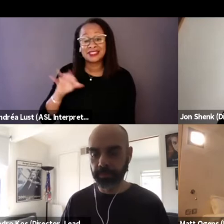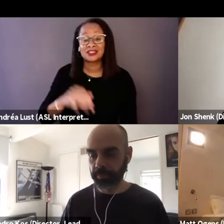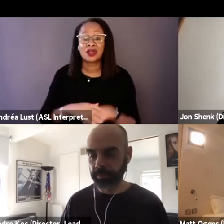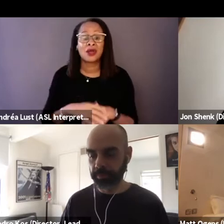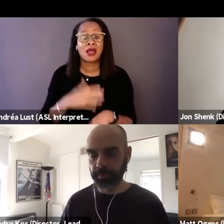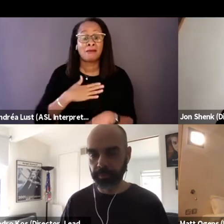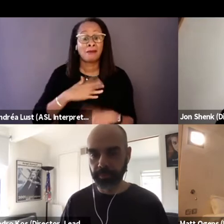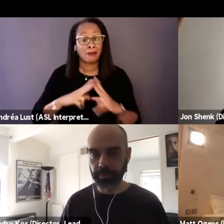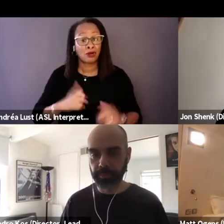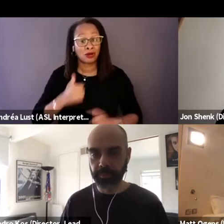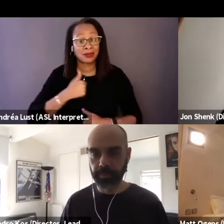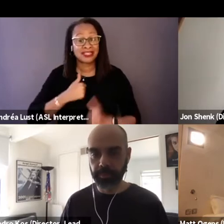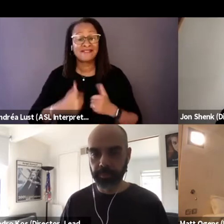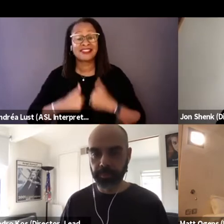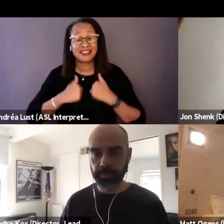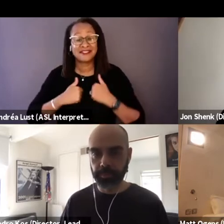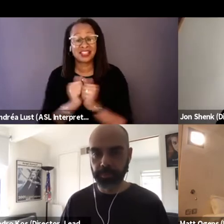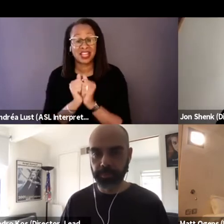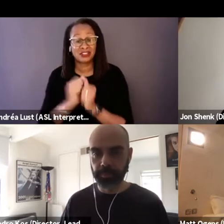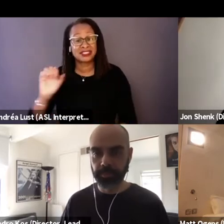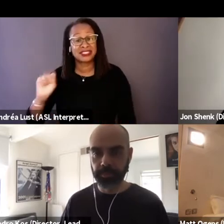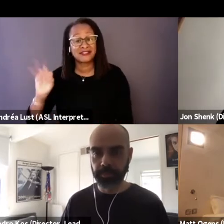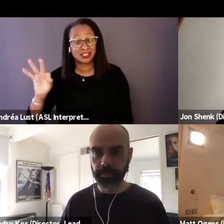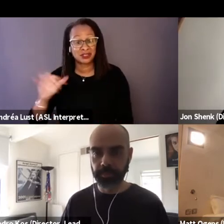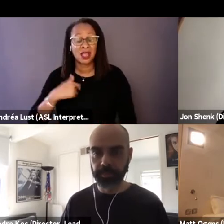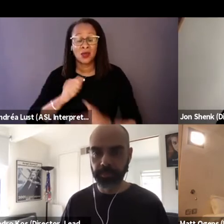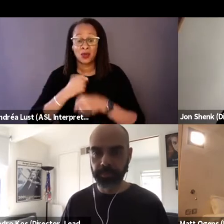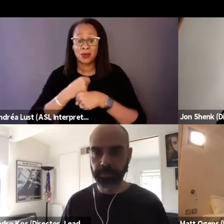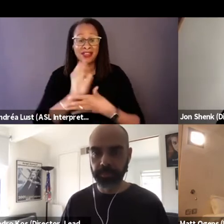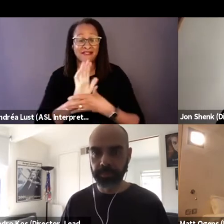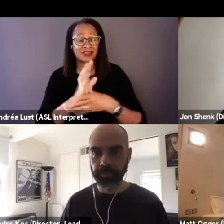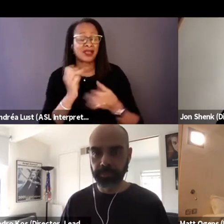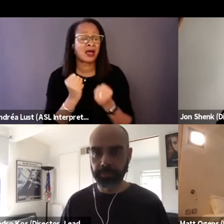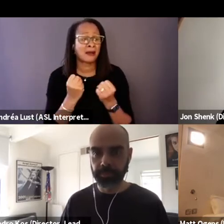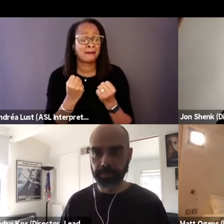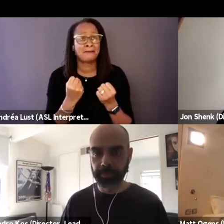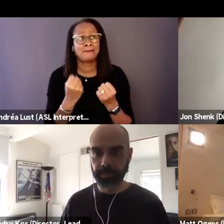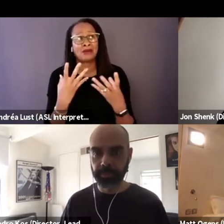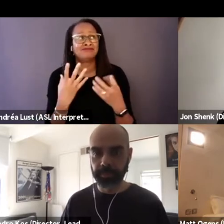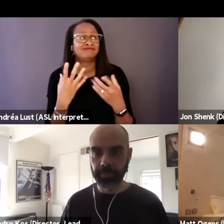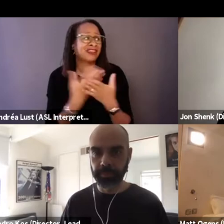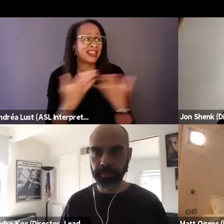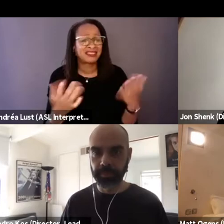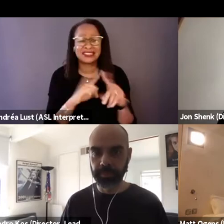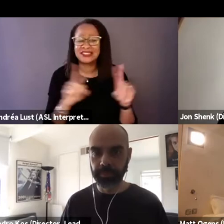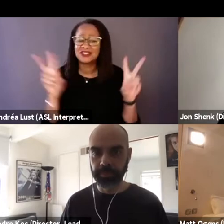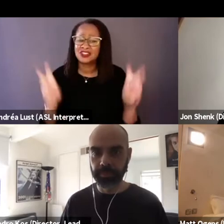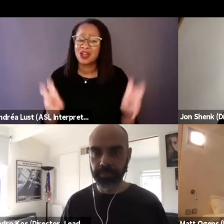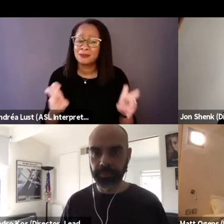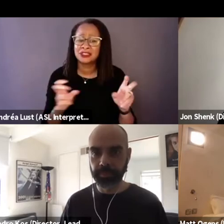And we make films about all sorts of things all over the world, and it just dawned on us one day like, hey, wait a minute,